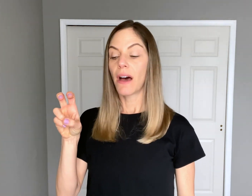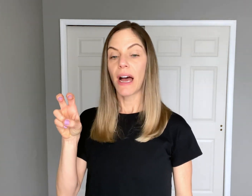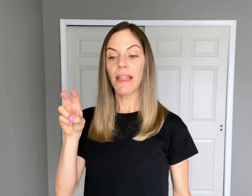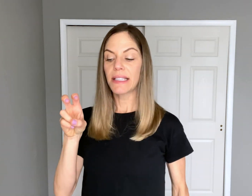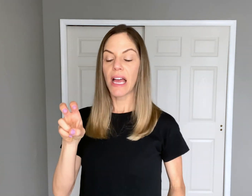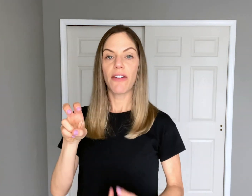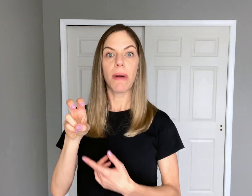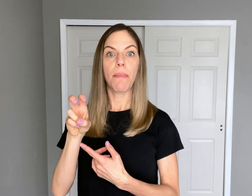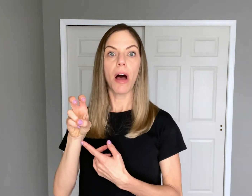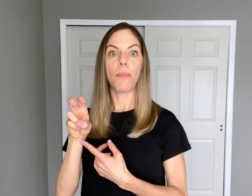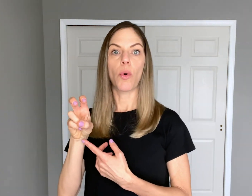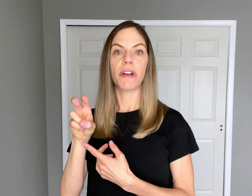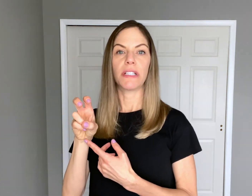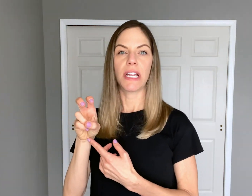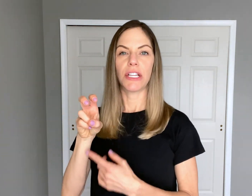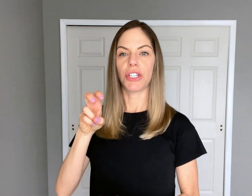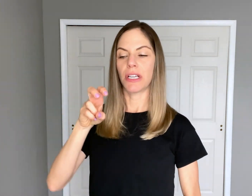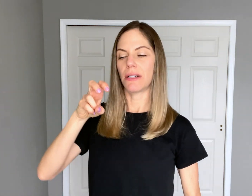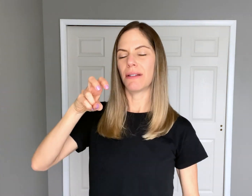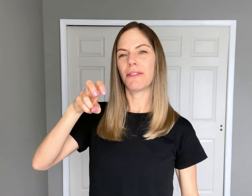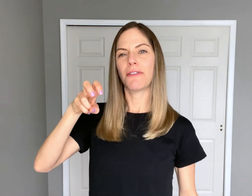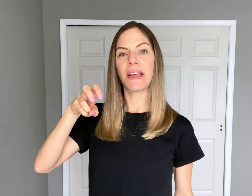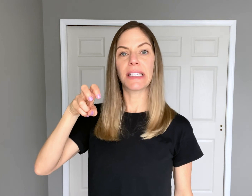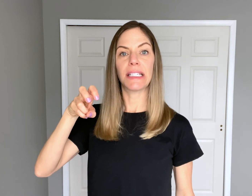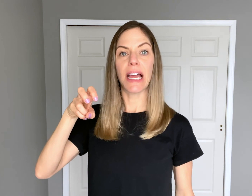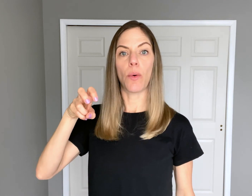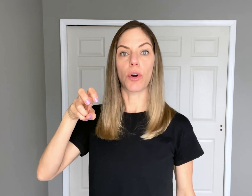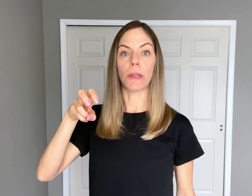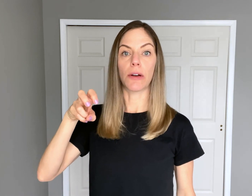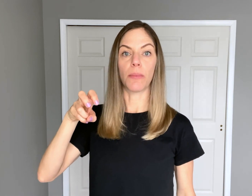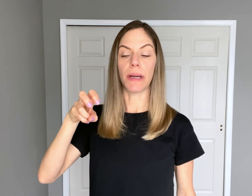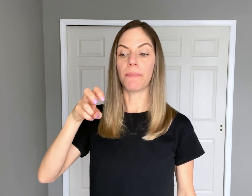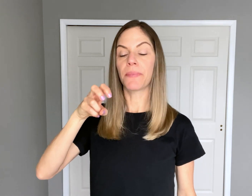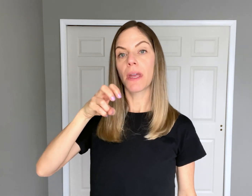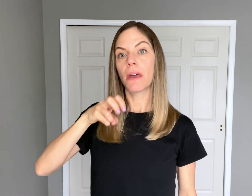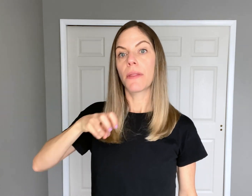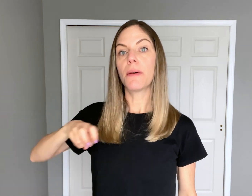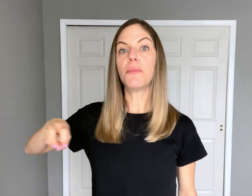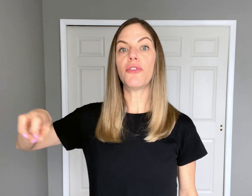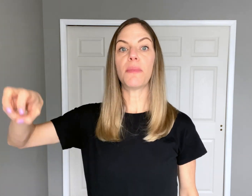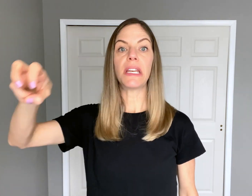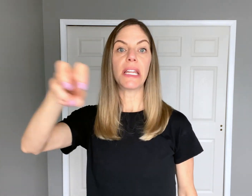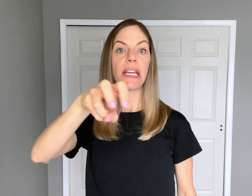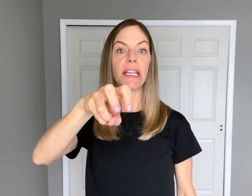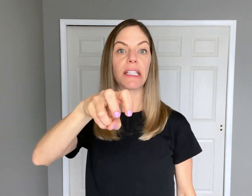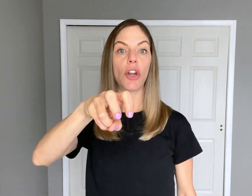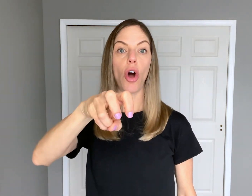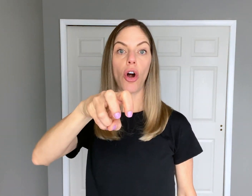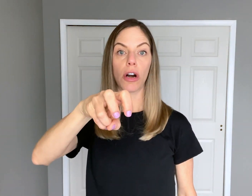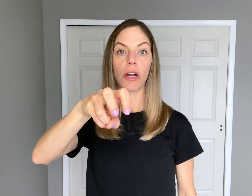I like to have my palm orientation facing downward a little bit. The movement is an arc